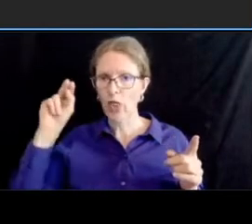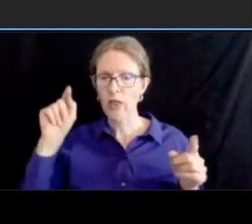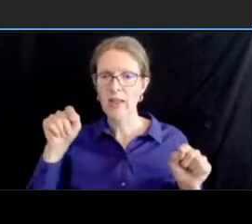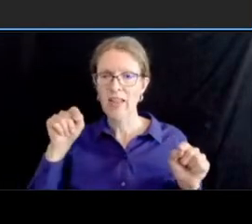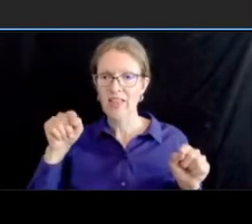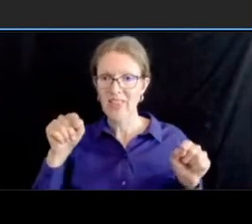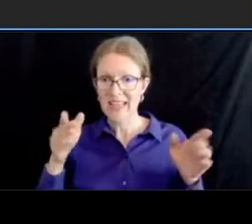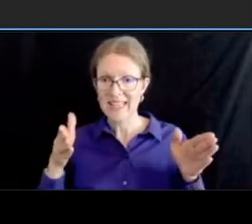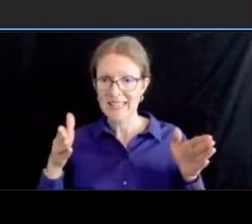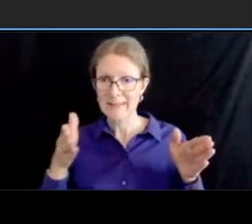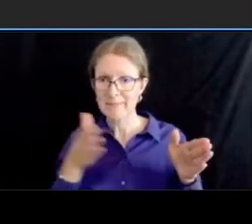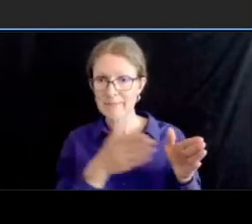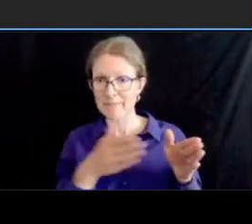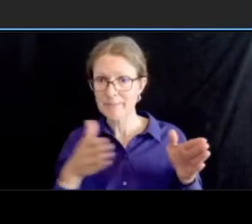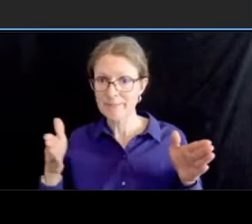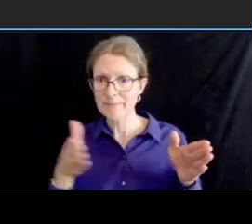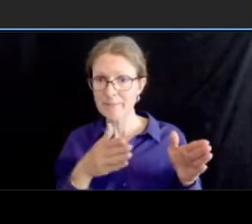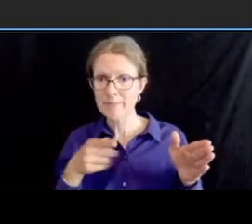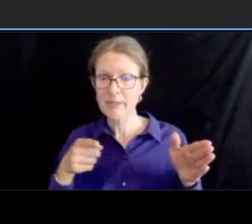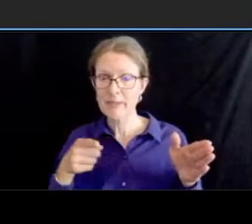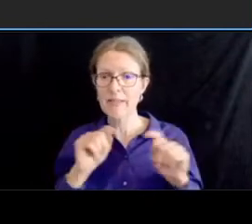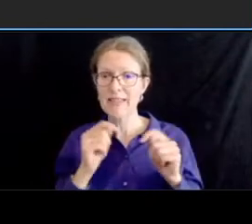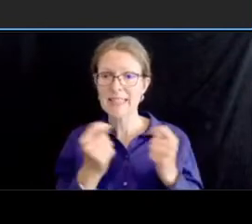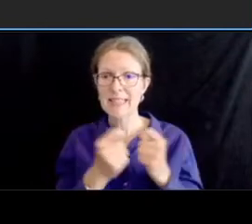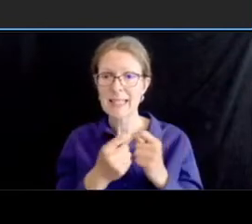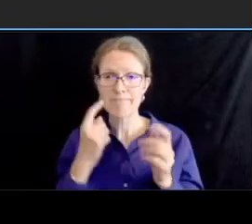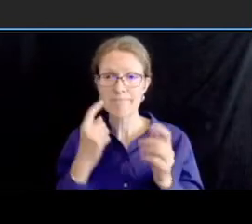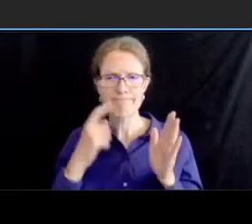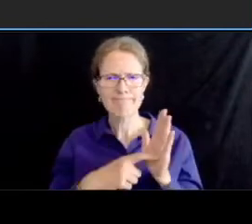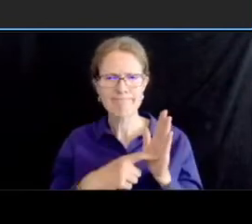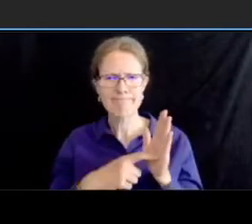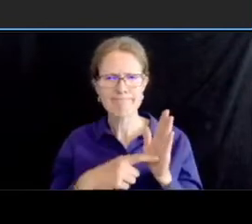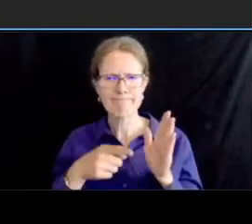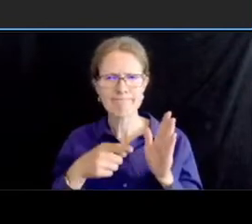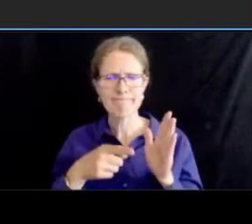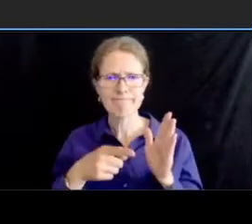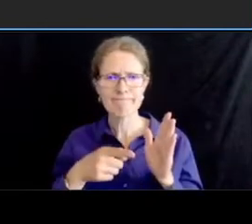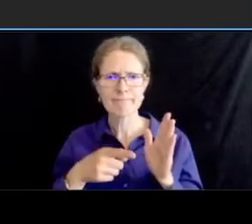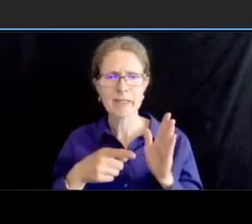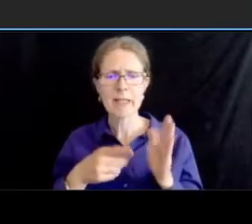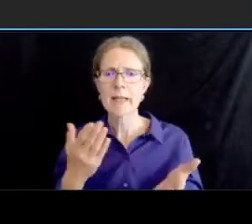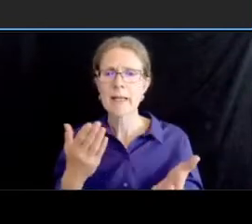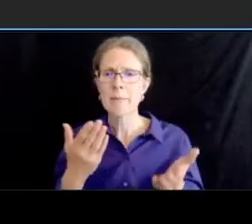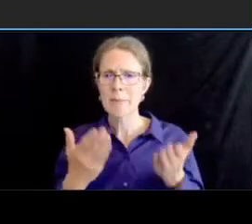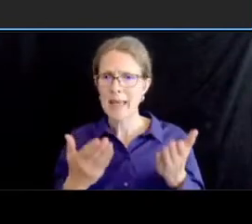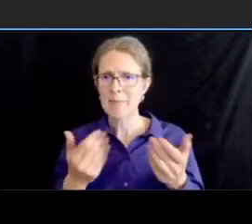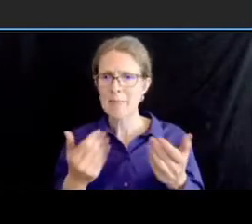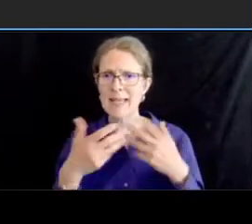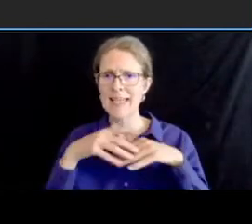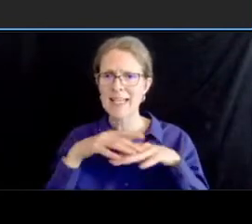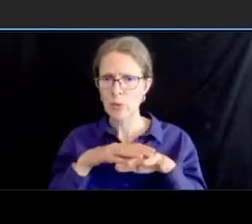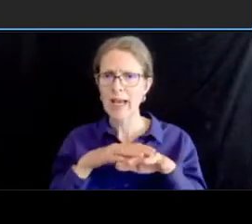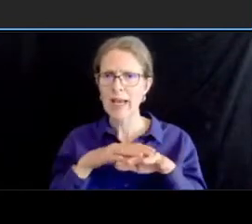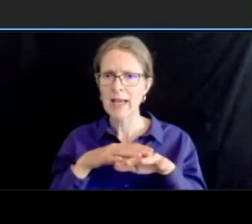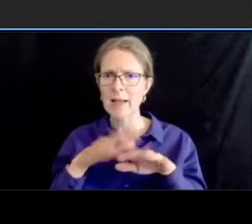of integrating pickup and drop-off space on the western curb we wanted to see how that could be